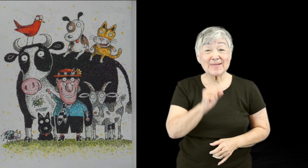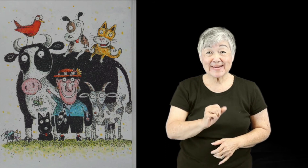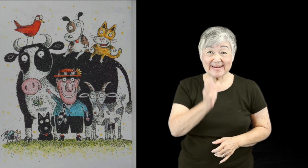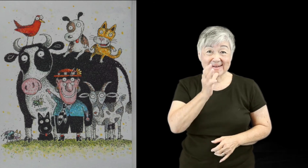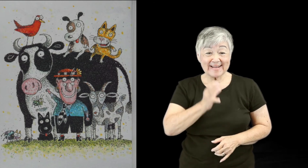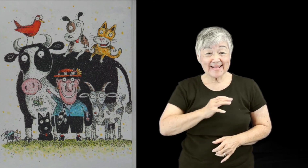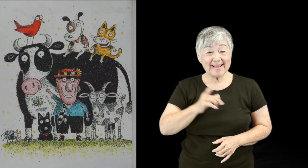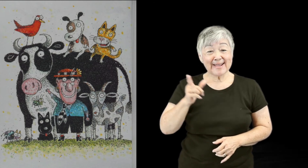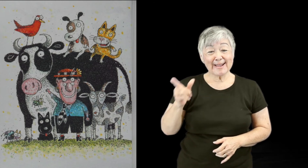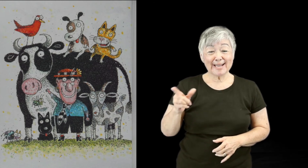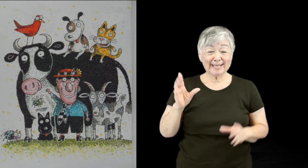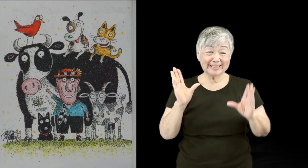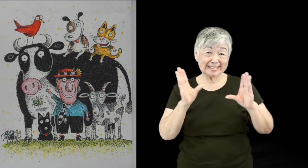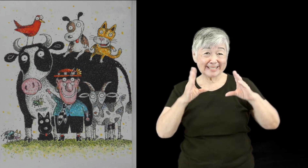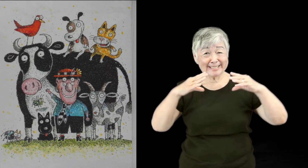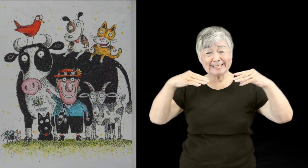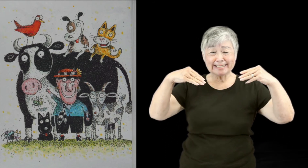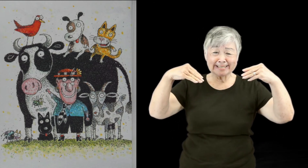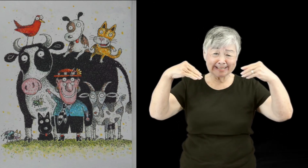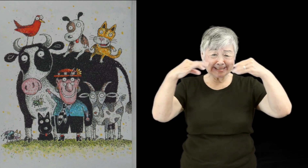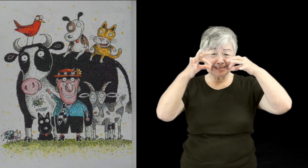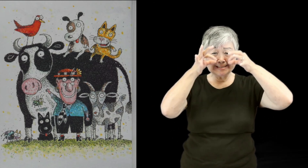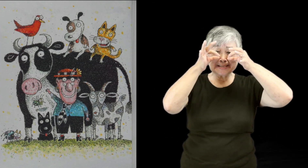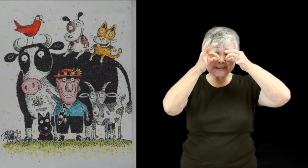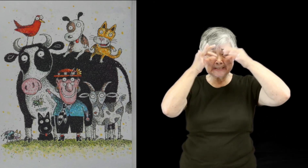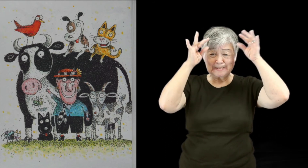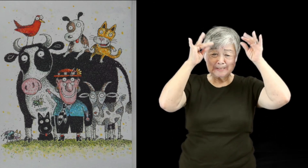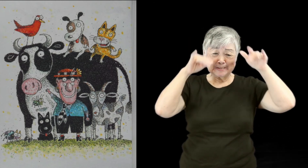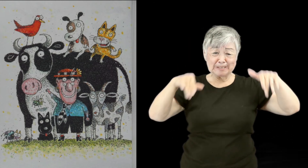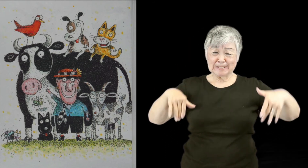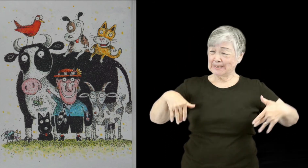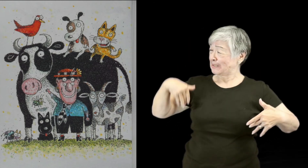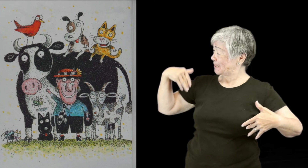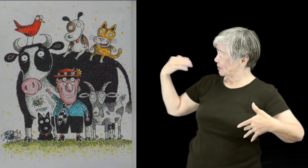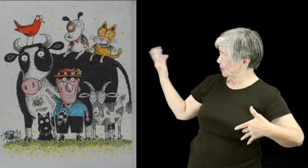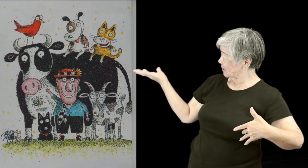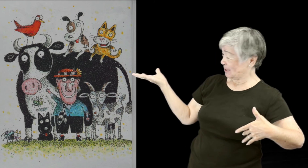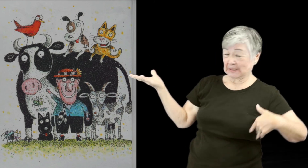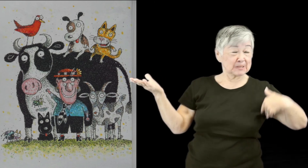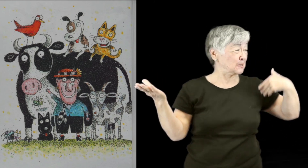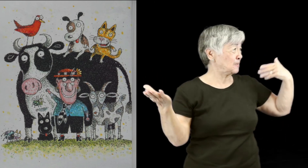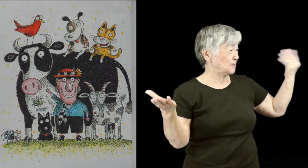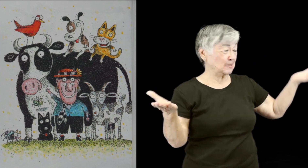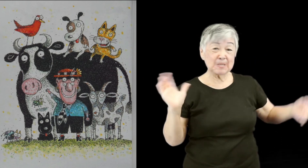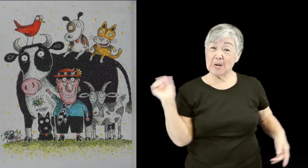Now the old lady is smiling surrounded by all her friends.